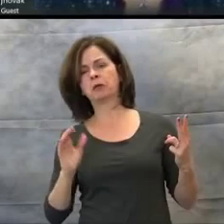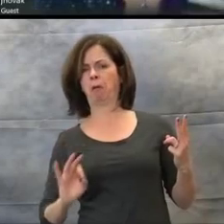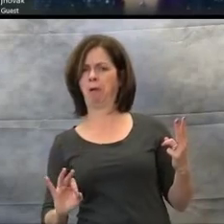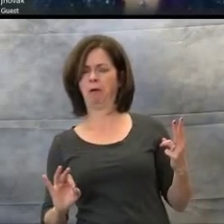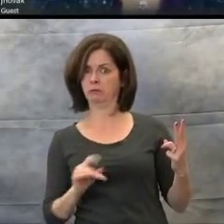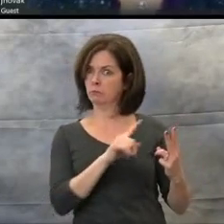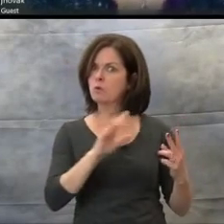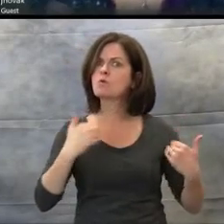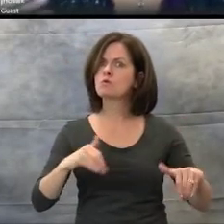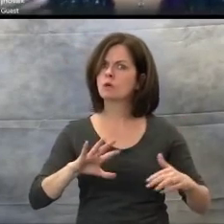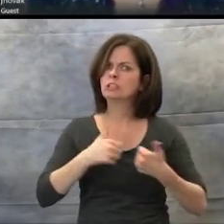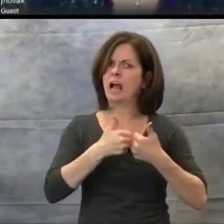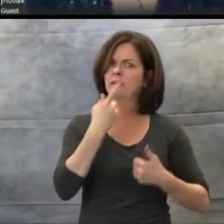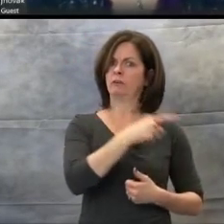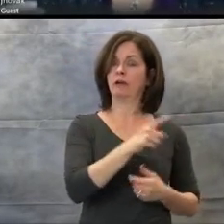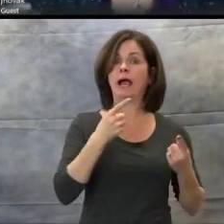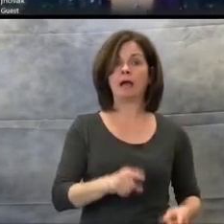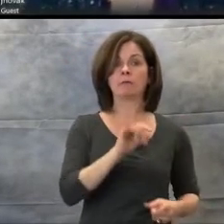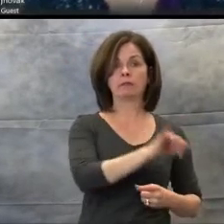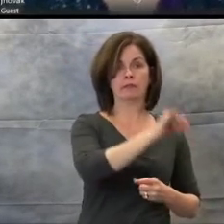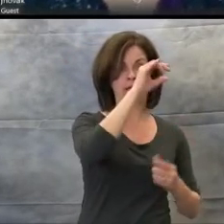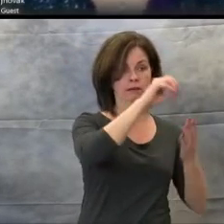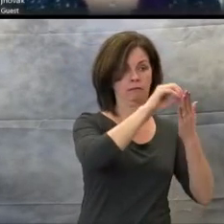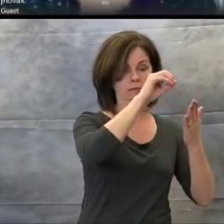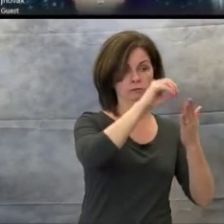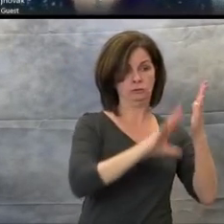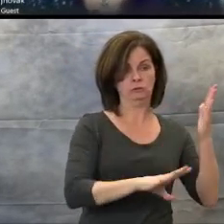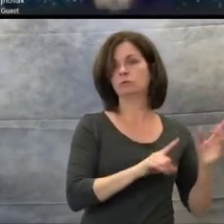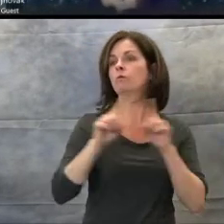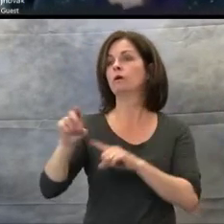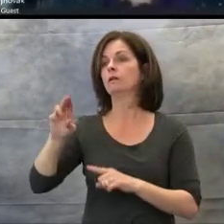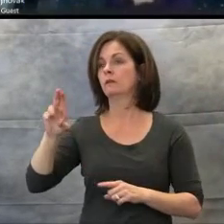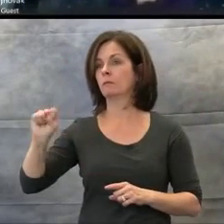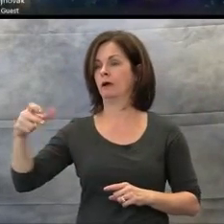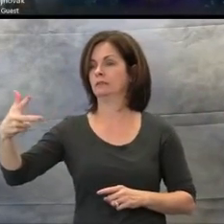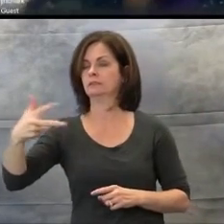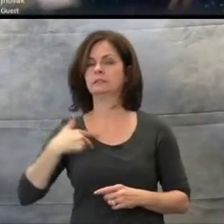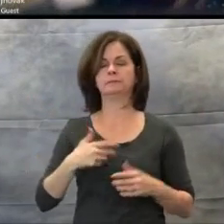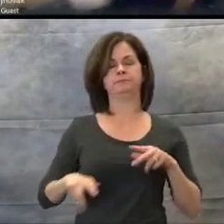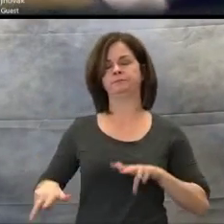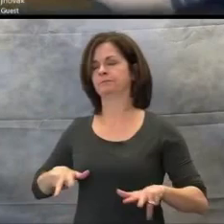and not remember or recall this information.